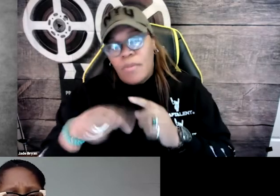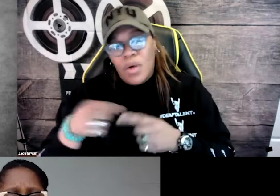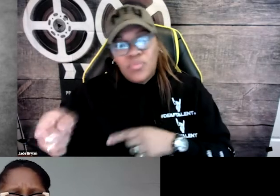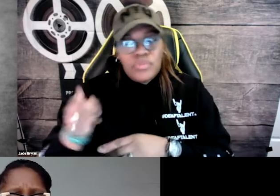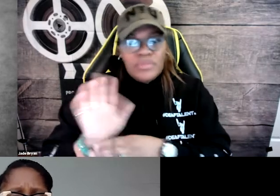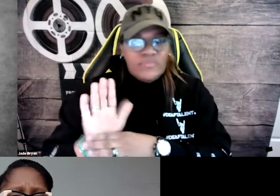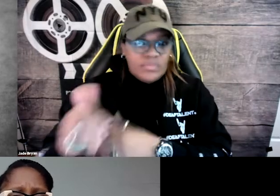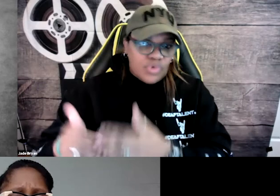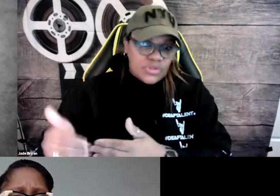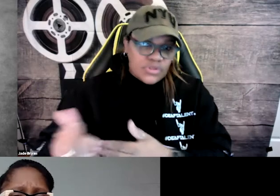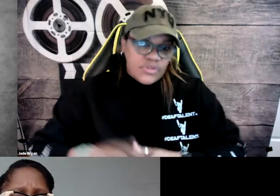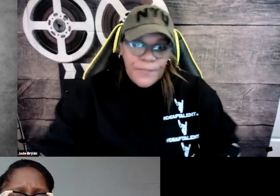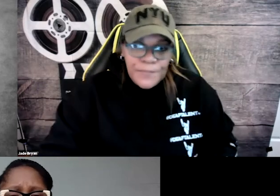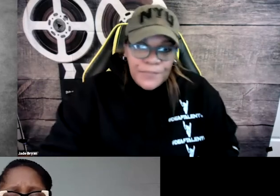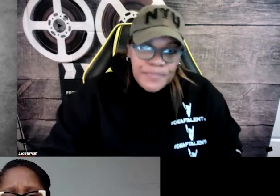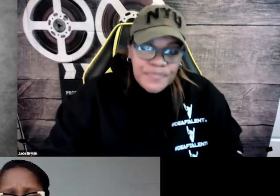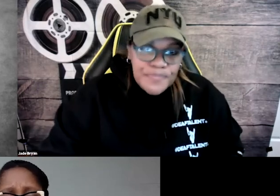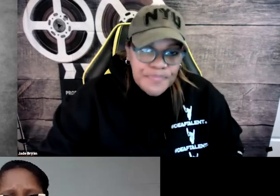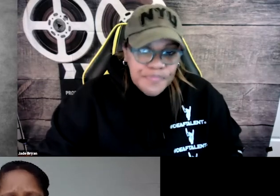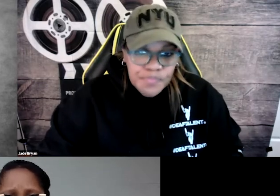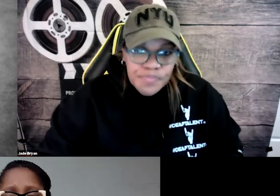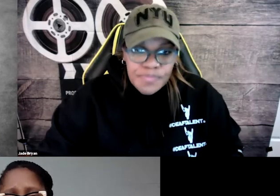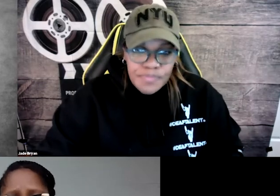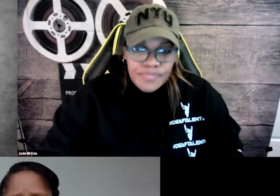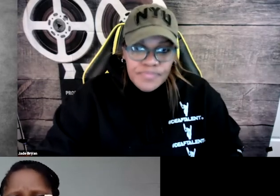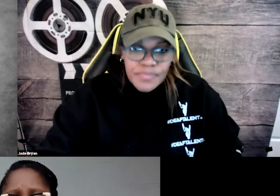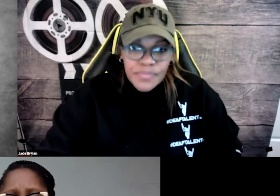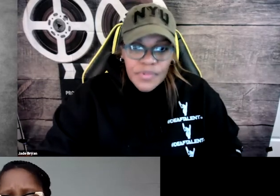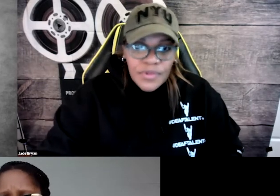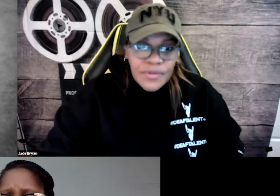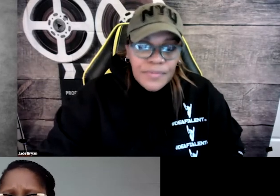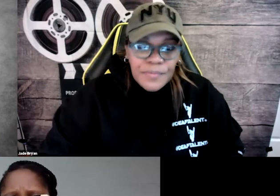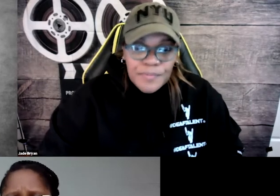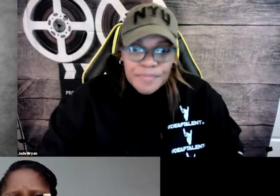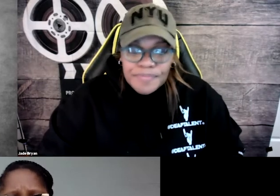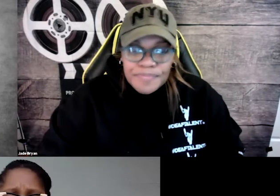And so we had to explain the film process and the interpreting and then the captioning.